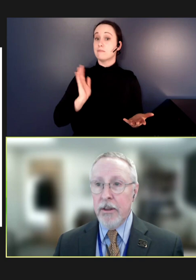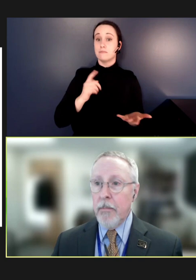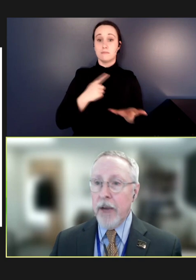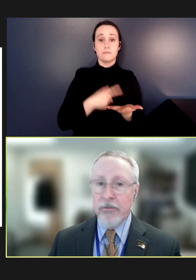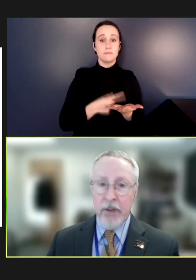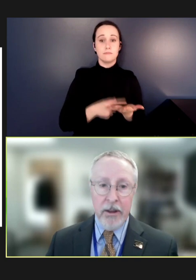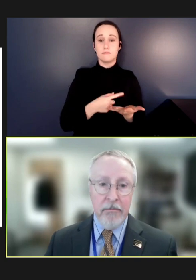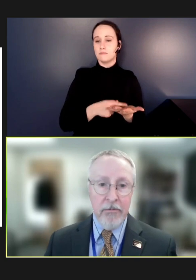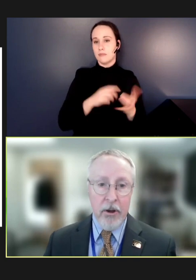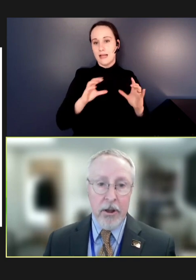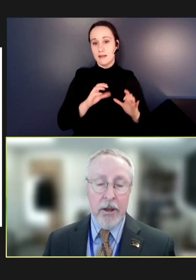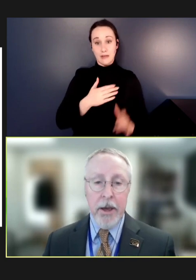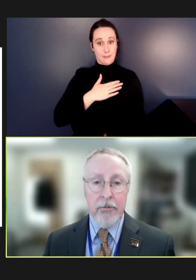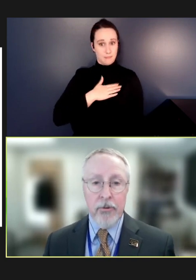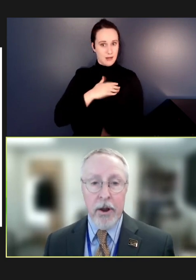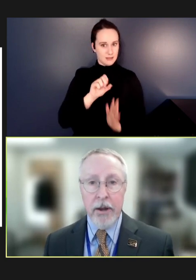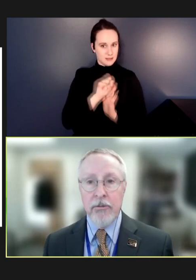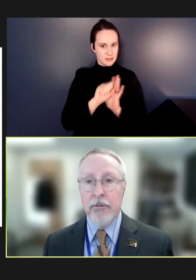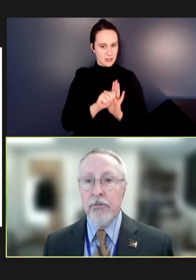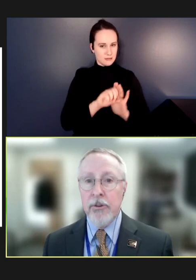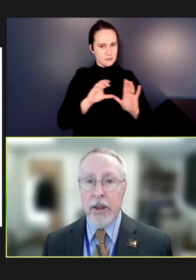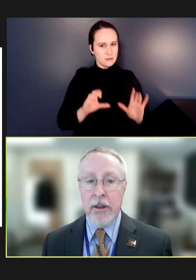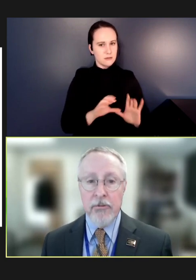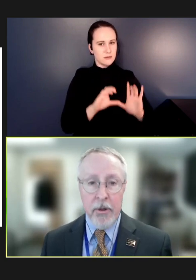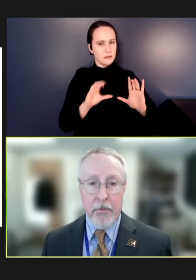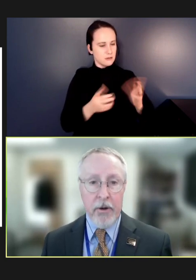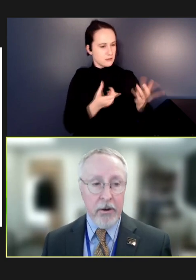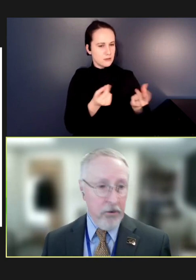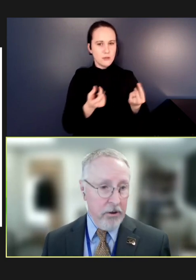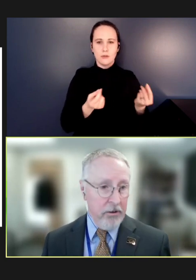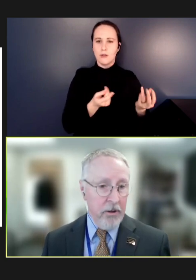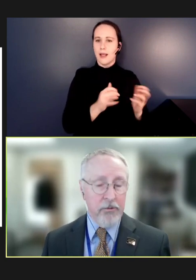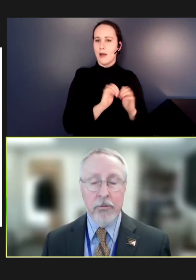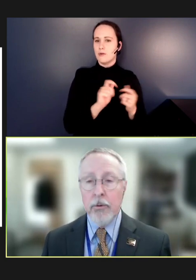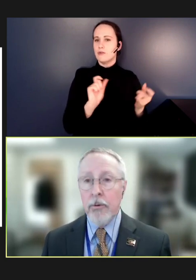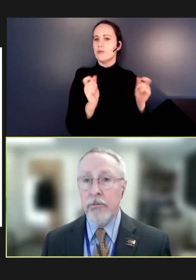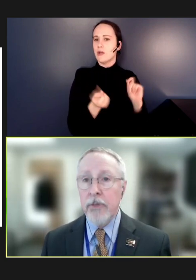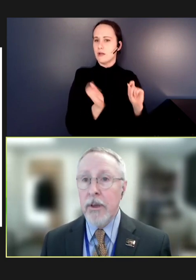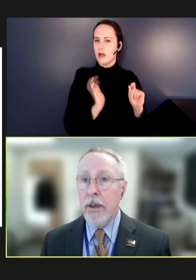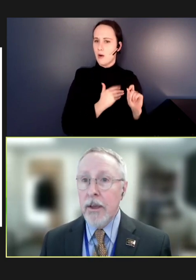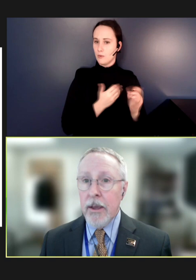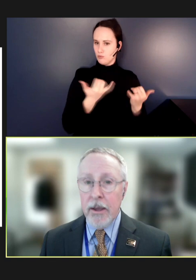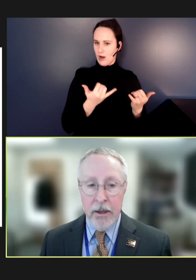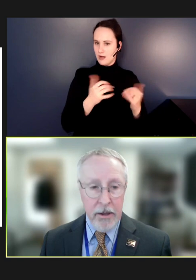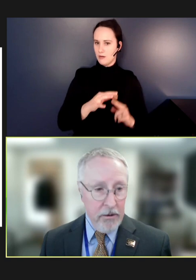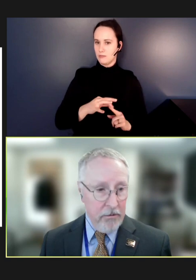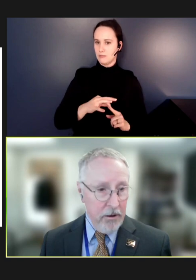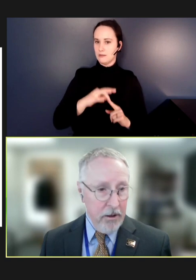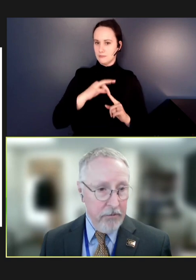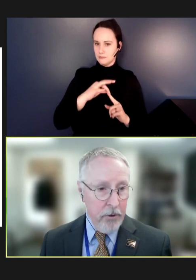my state talking about trying to change some of our current exemption rules and have run